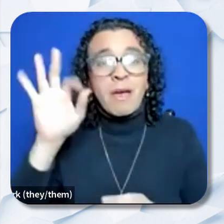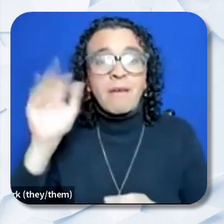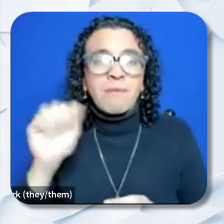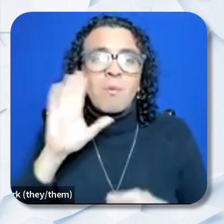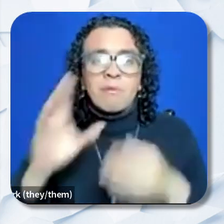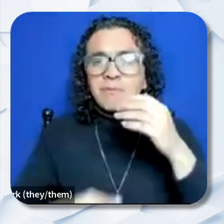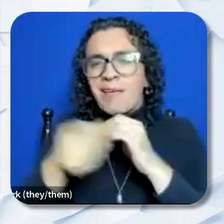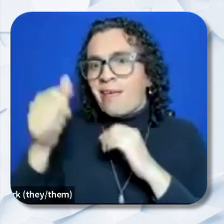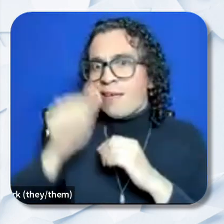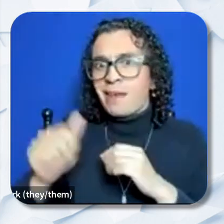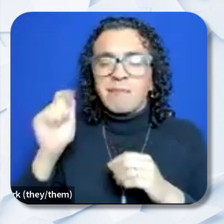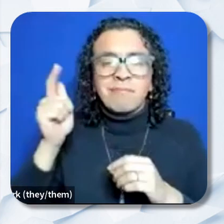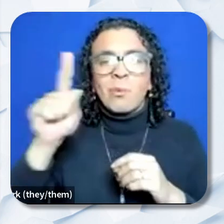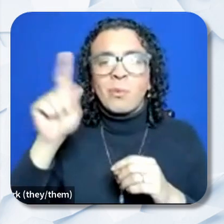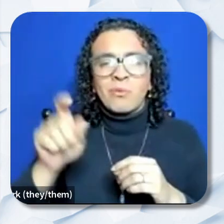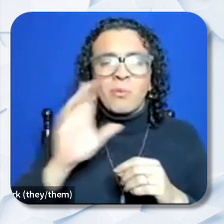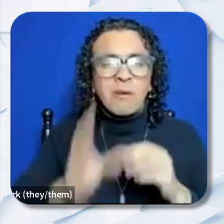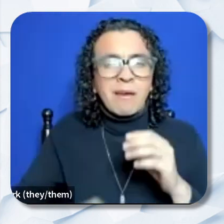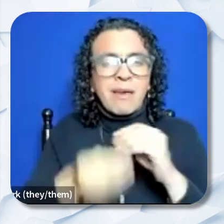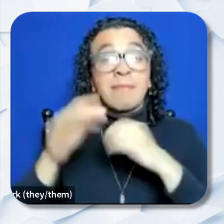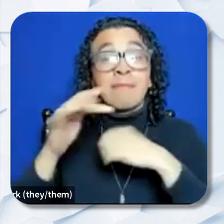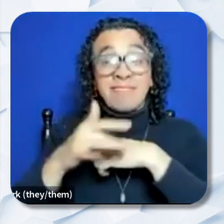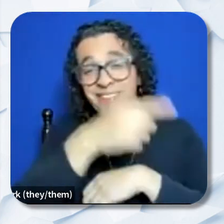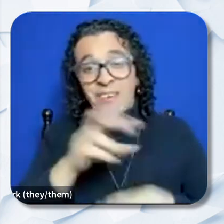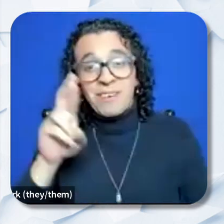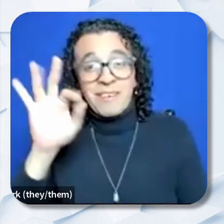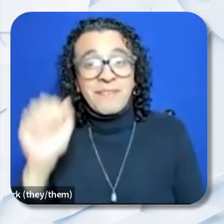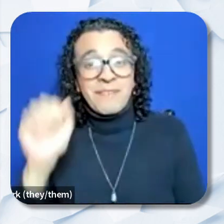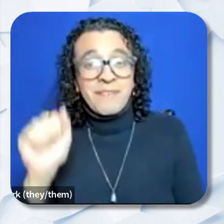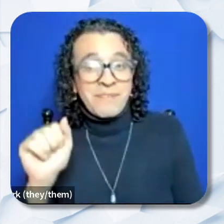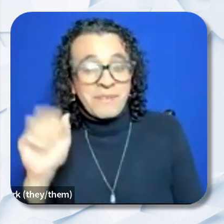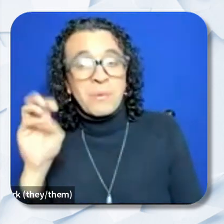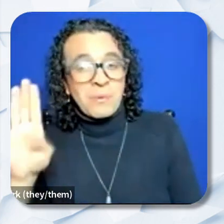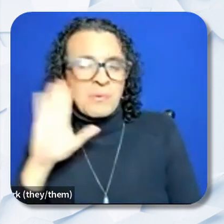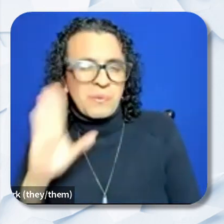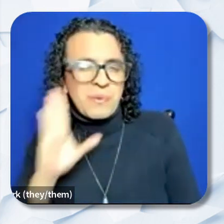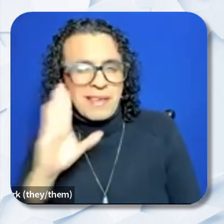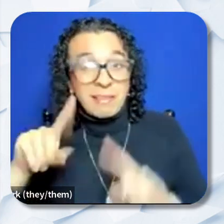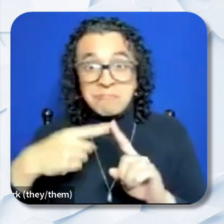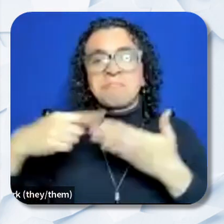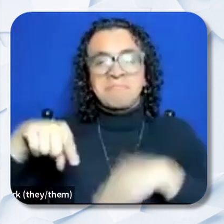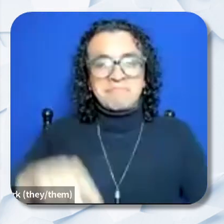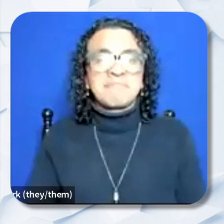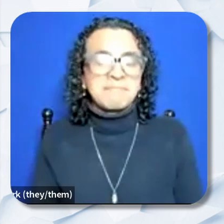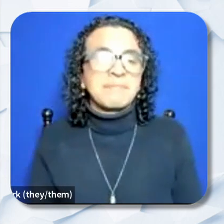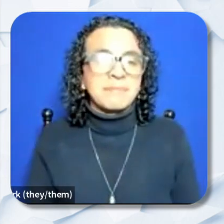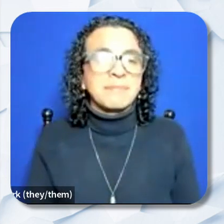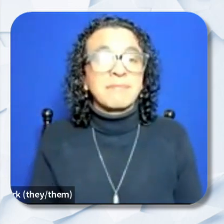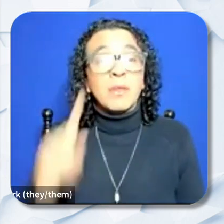document, and it will be available on the RFA Web page, um starting next week. Question one. What is